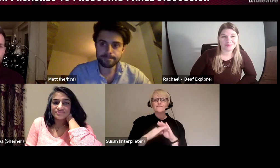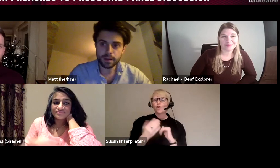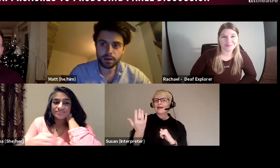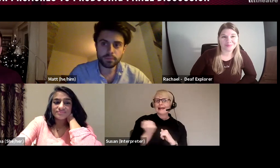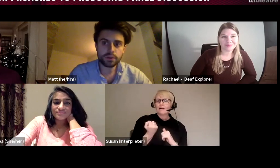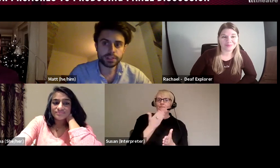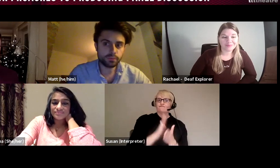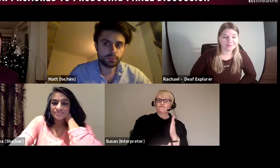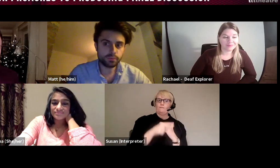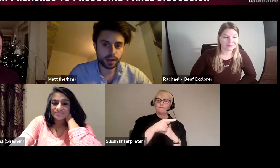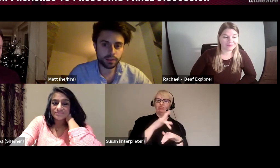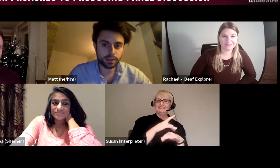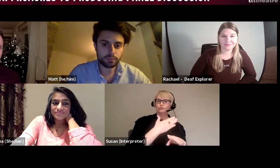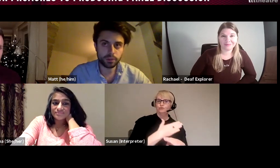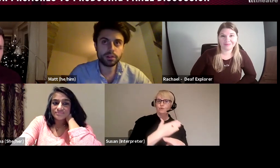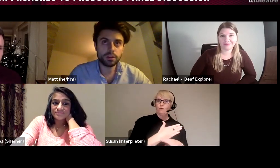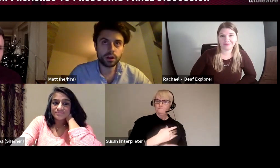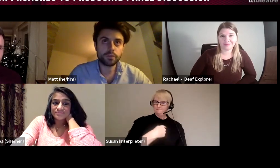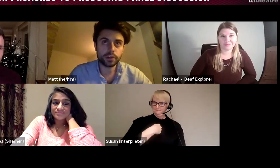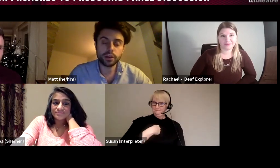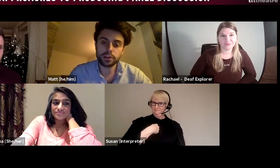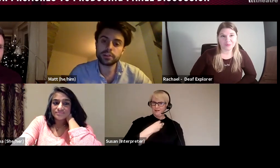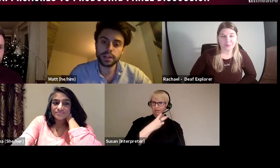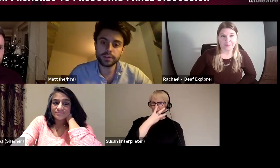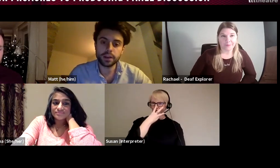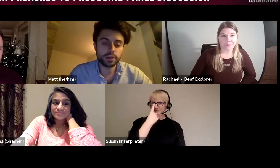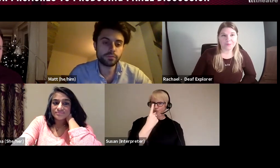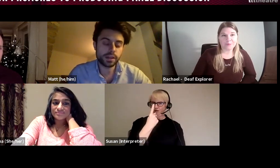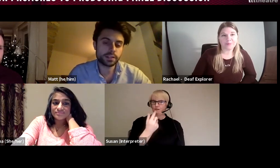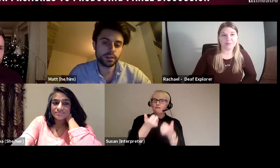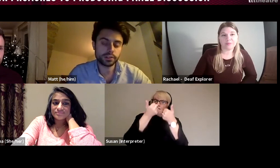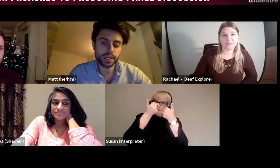I'm 31 and I think I first earned a living only from Theatre last year.